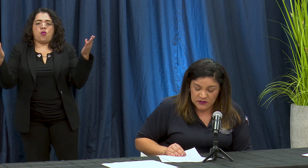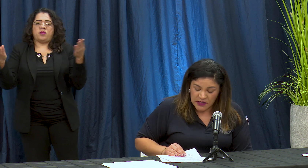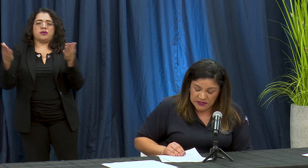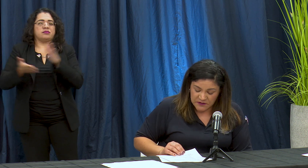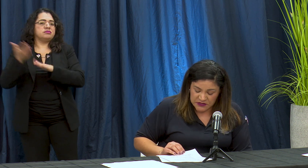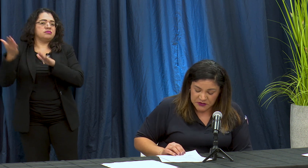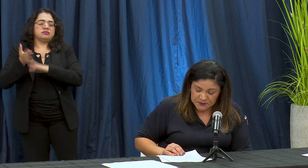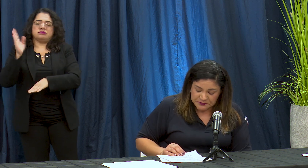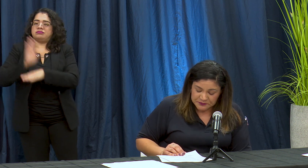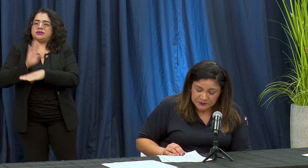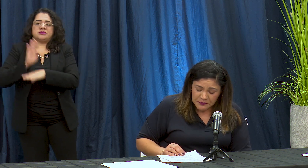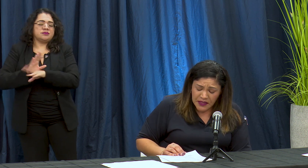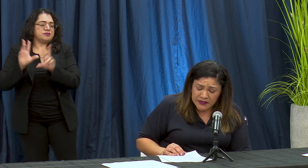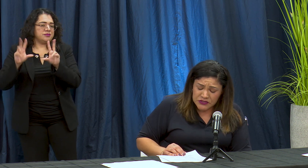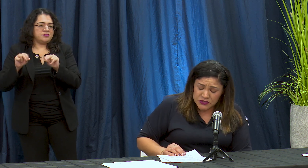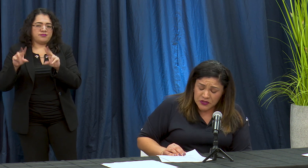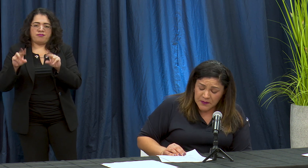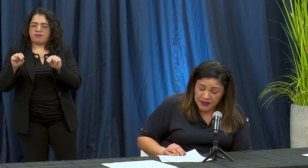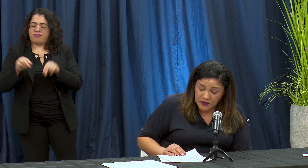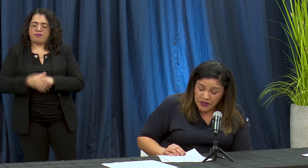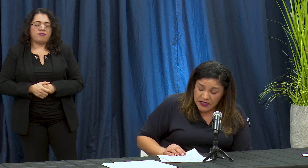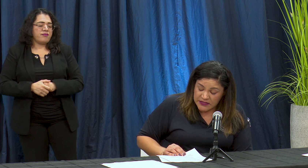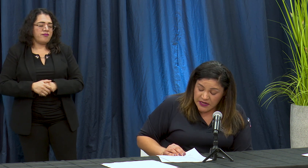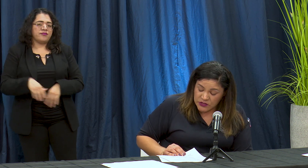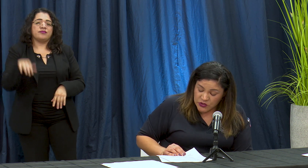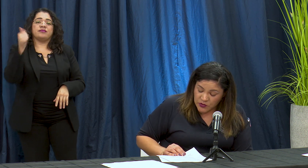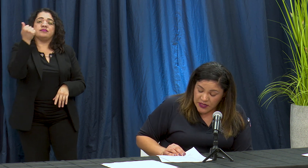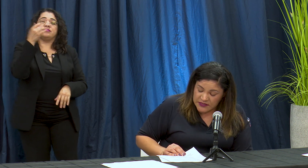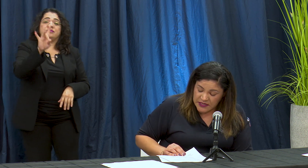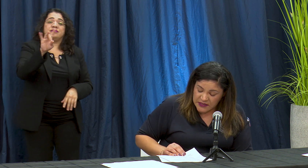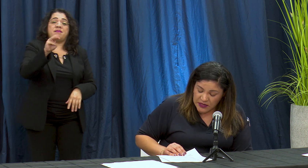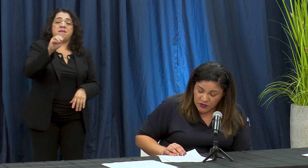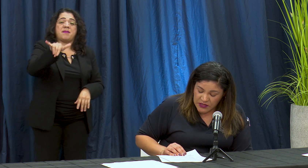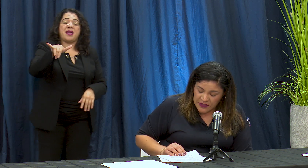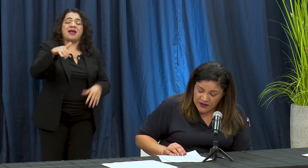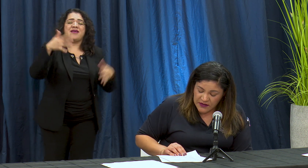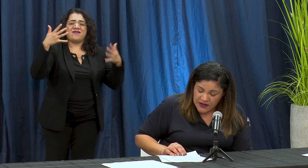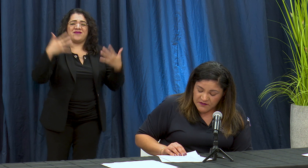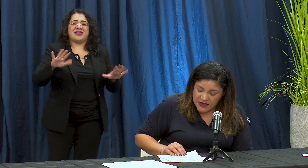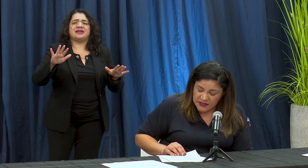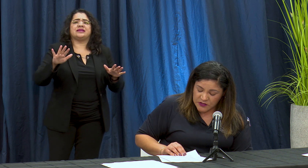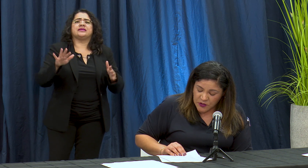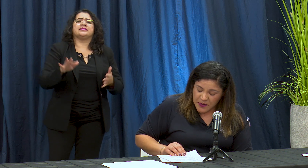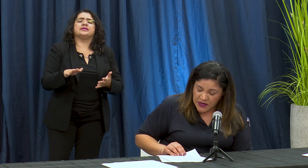servicios LDC Ocho de mayo say lands so la siguiente rhonda de varias eon para